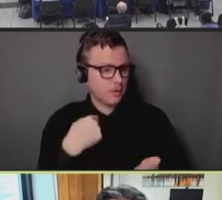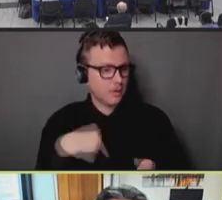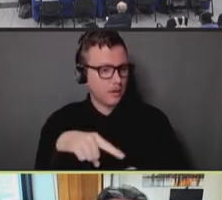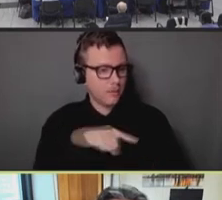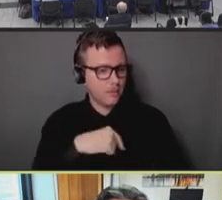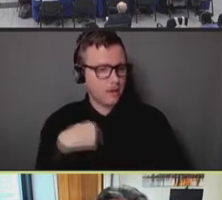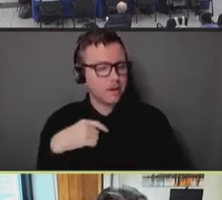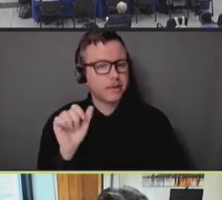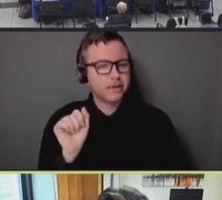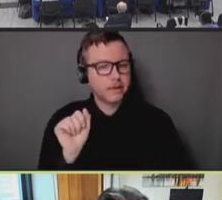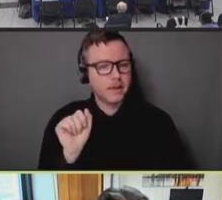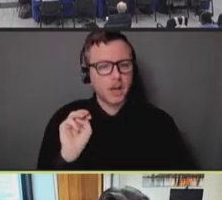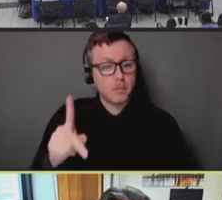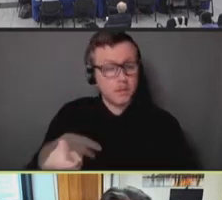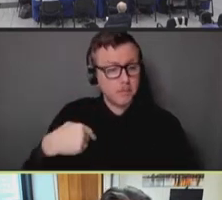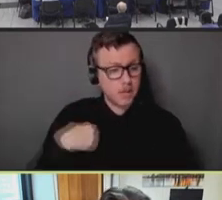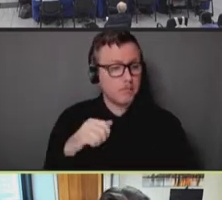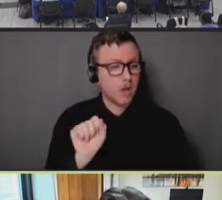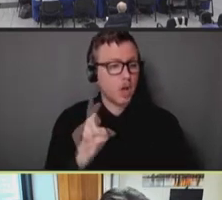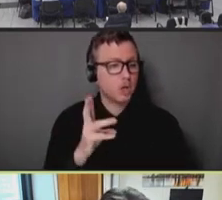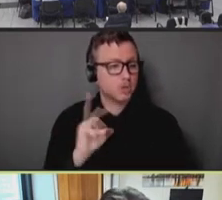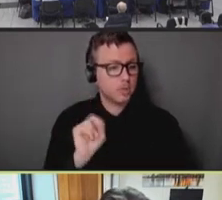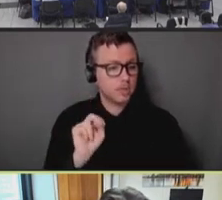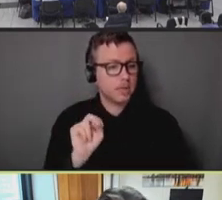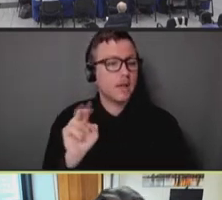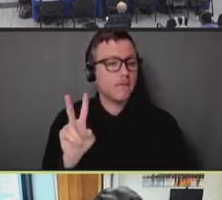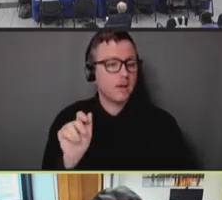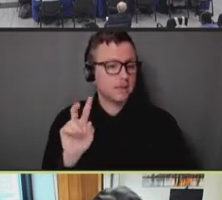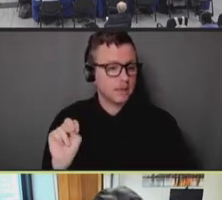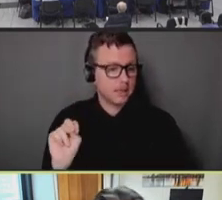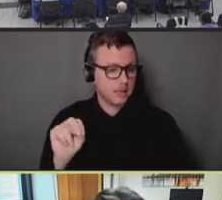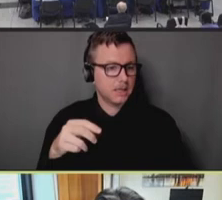I'm the commissioner of health of the city of New York, and it's my great honor